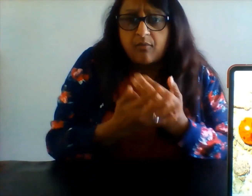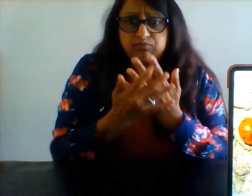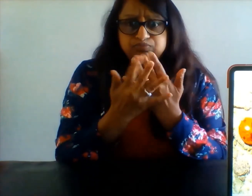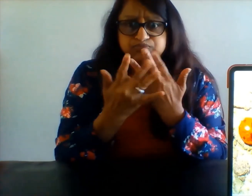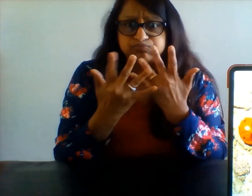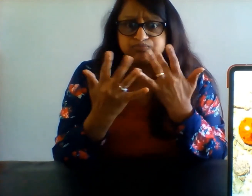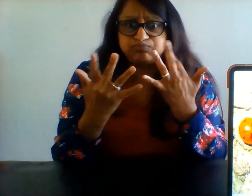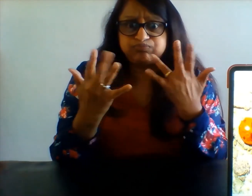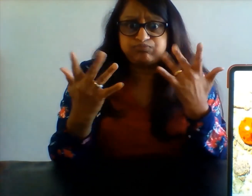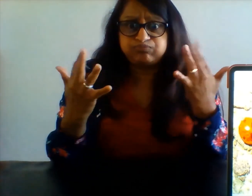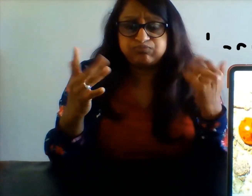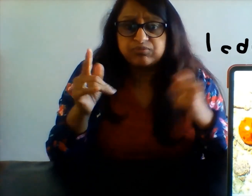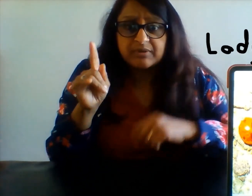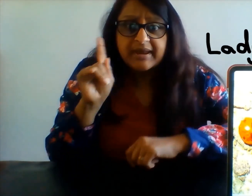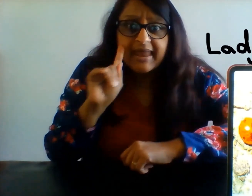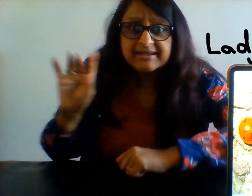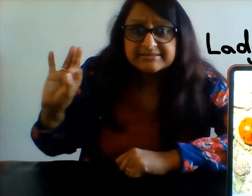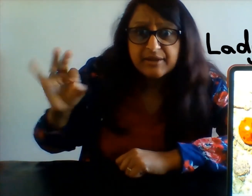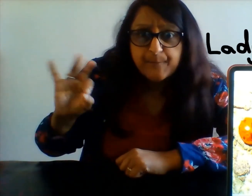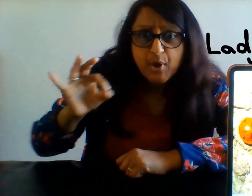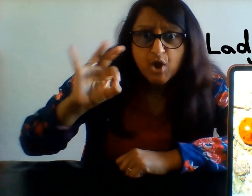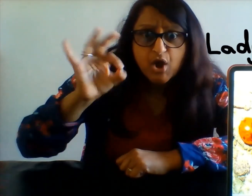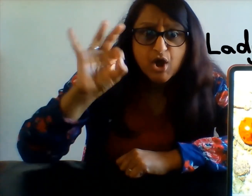Here are some more lady birds.